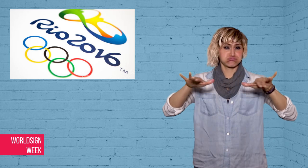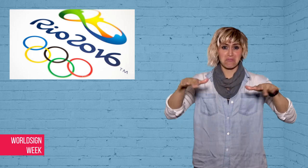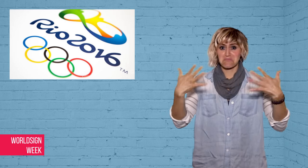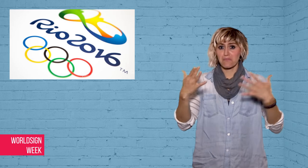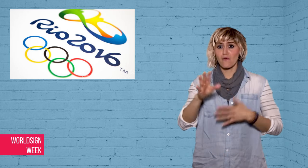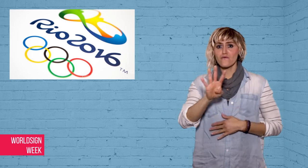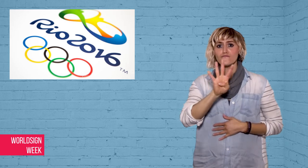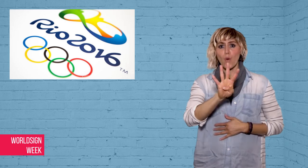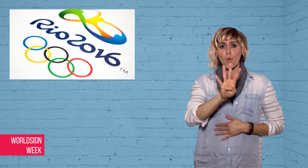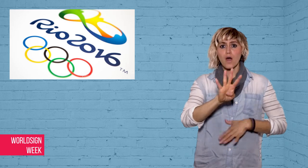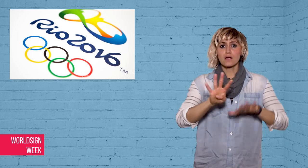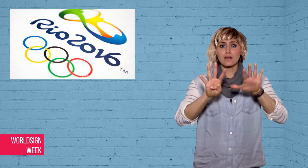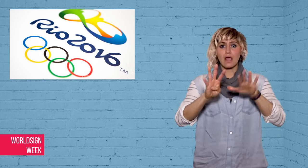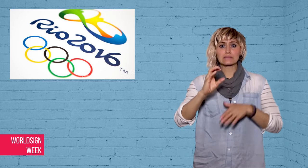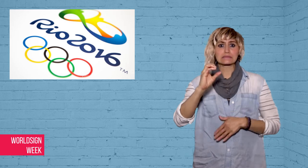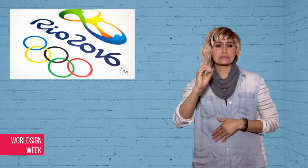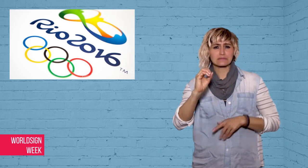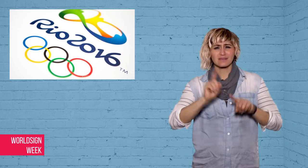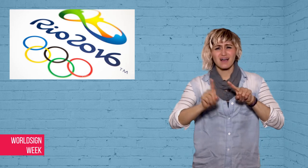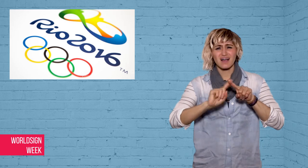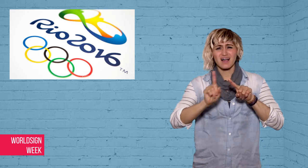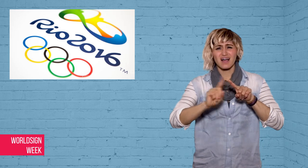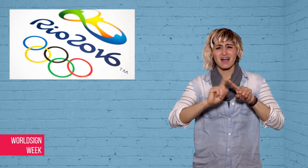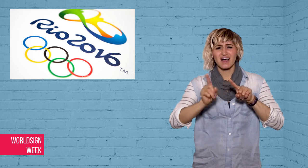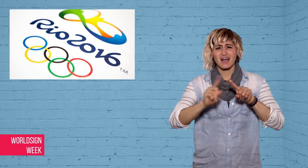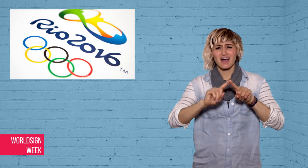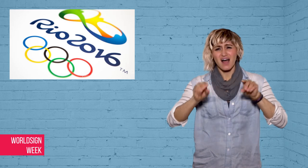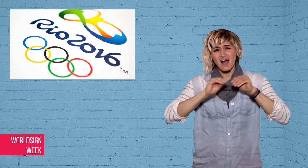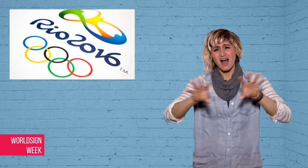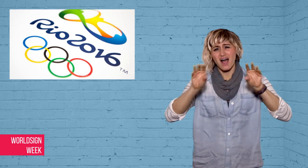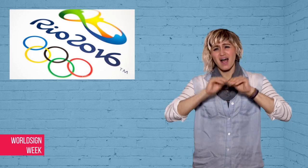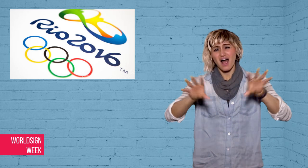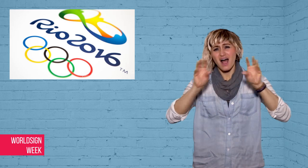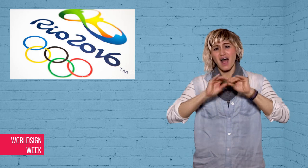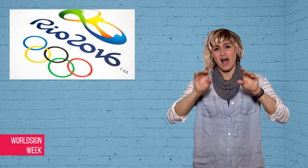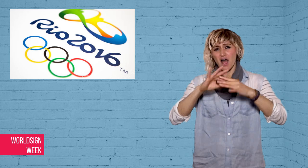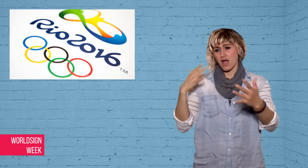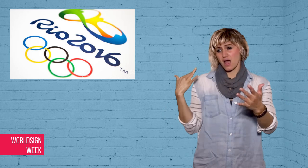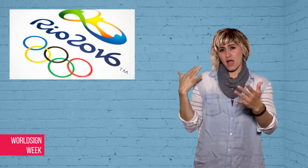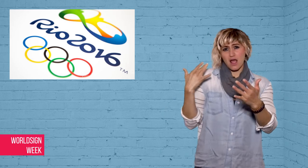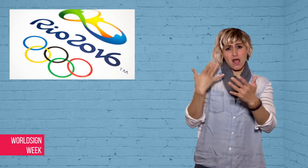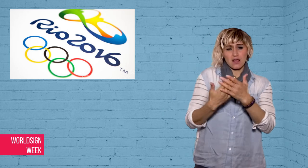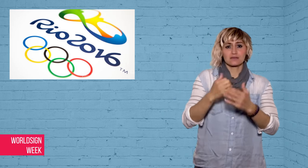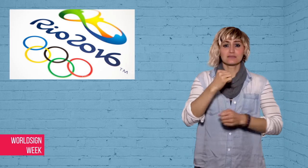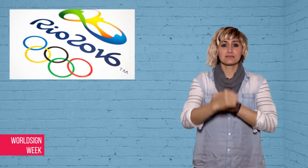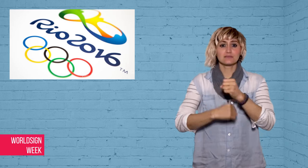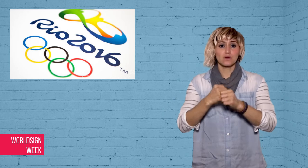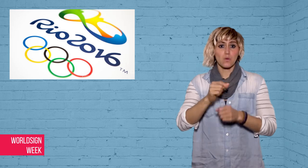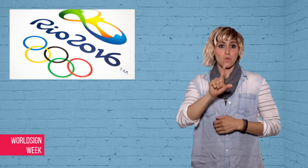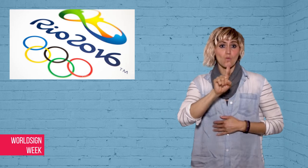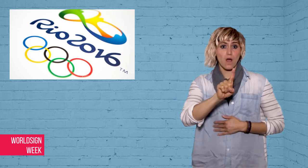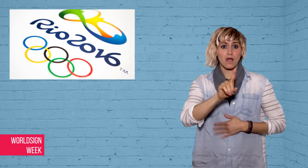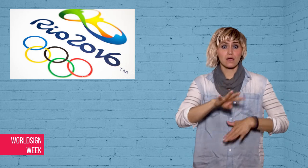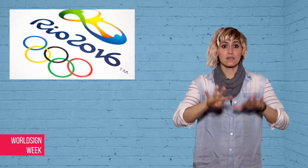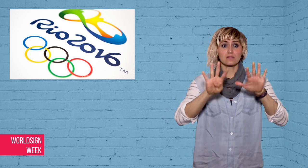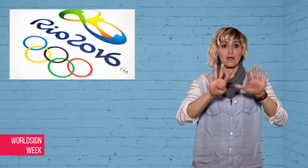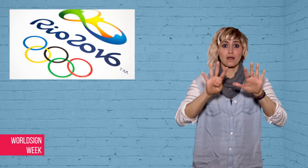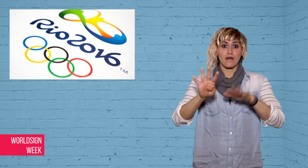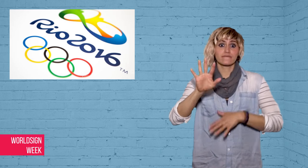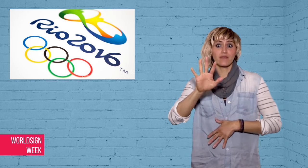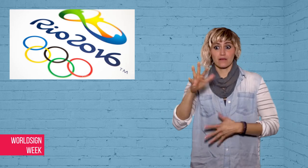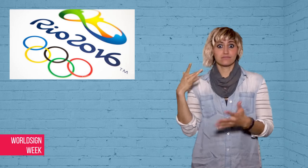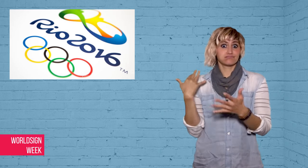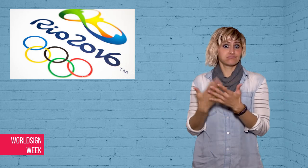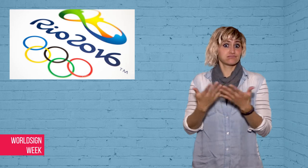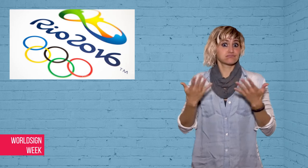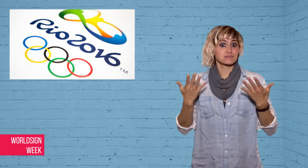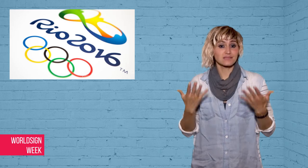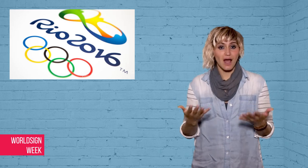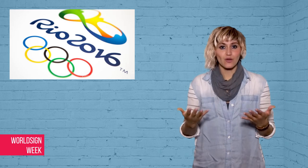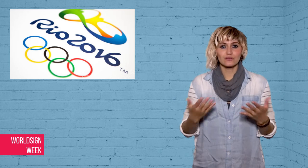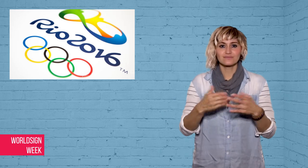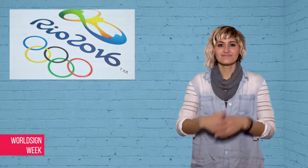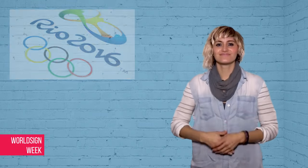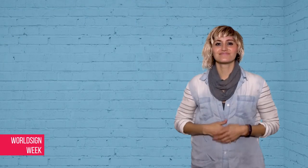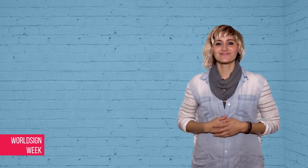Bros franchise has sold more than 490 million